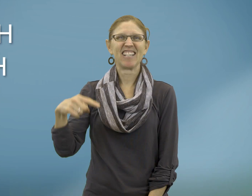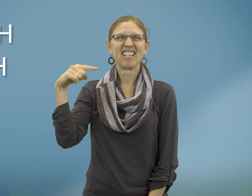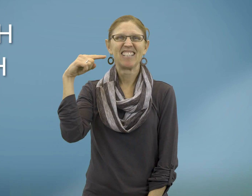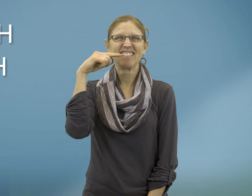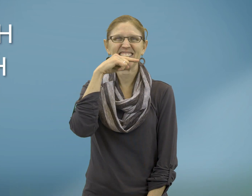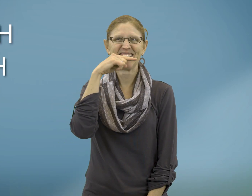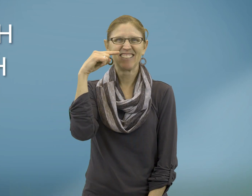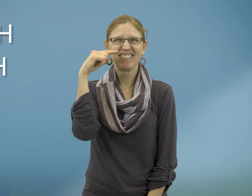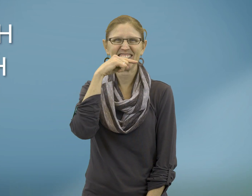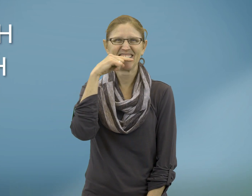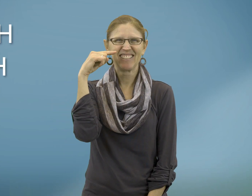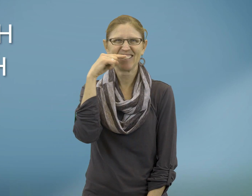Brush teeth